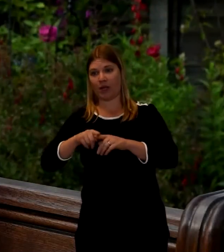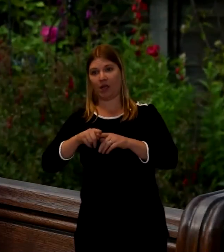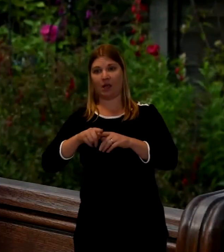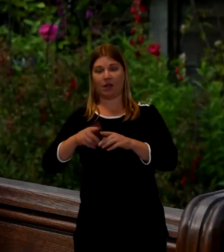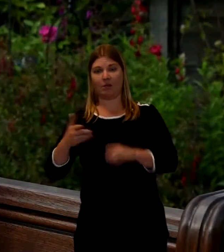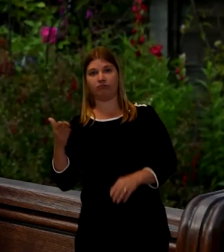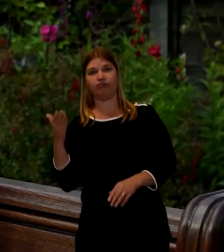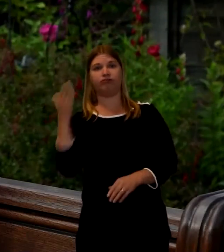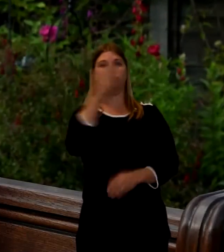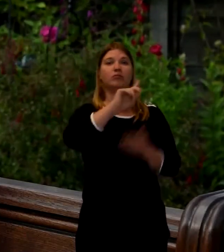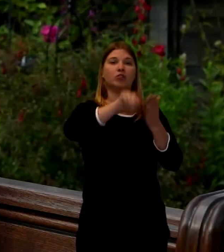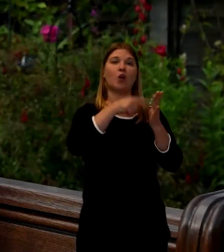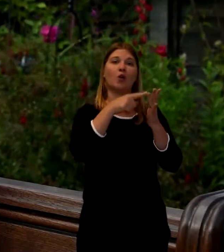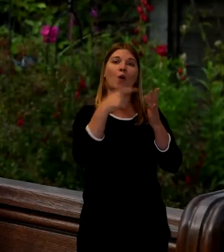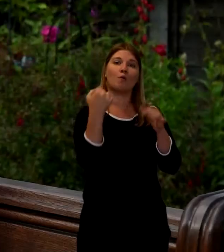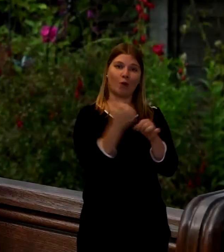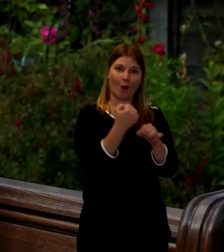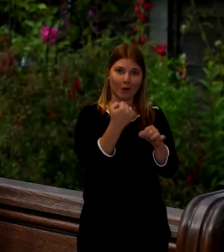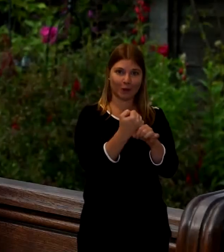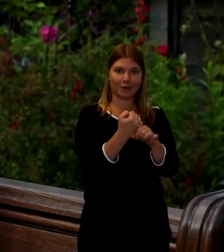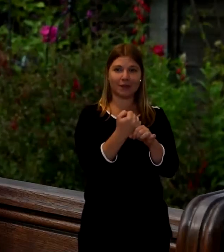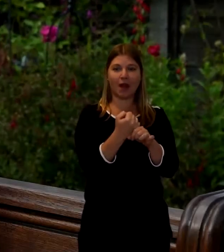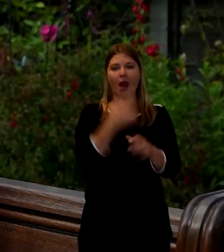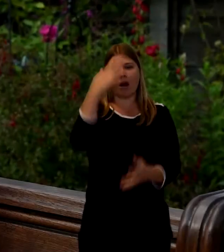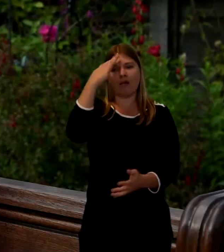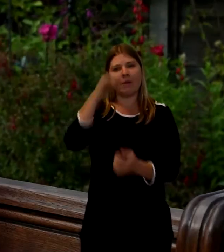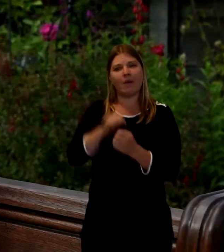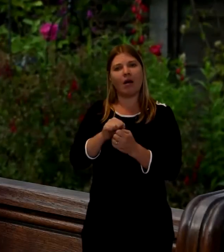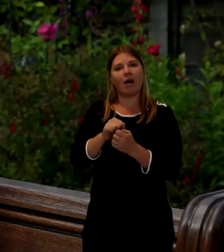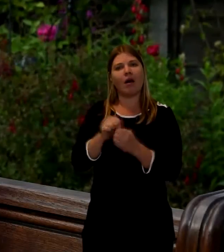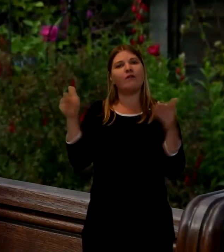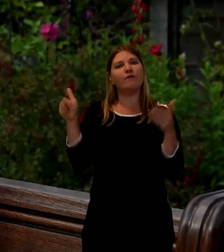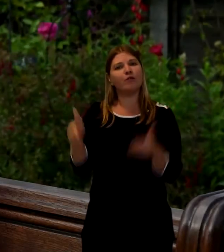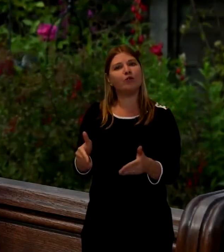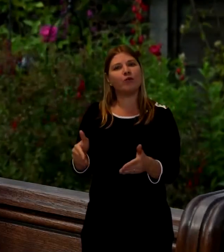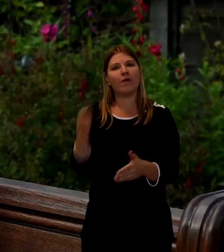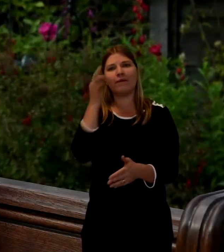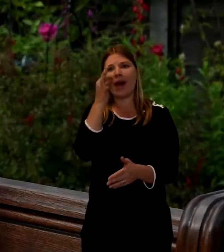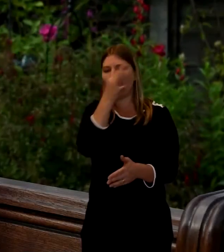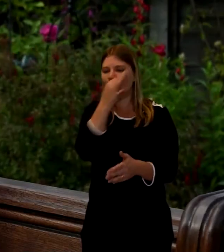and one of the wreaths at the funeral was from a ship called the penta adventure